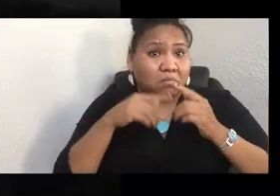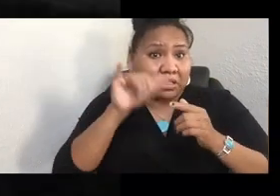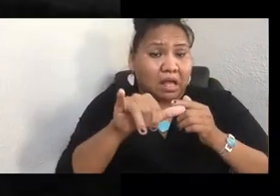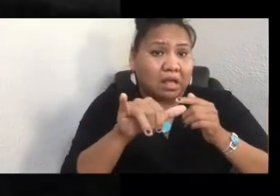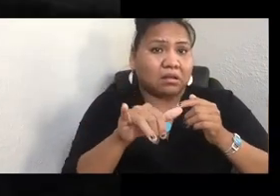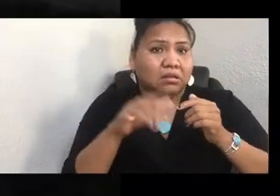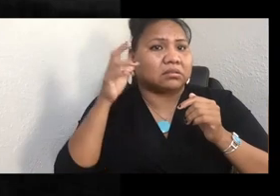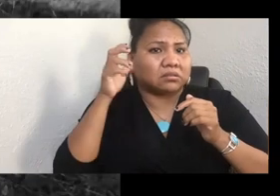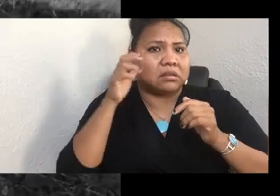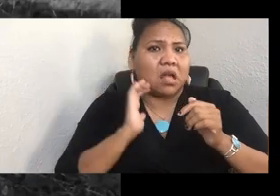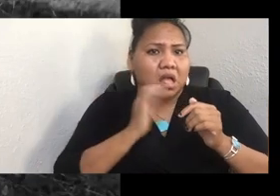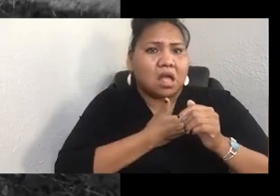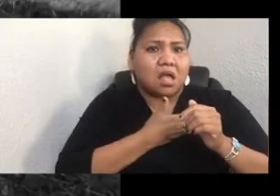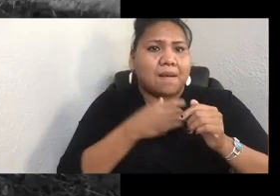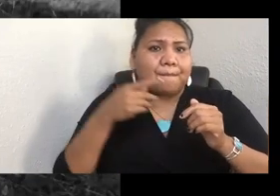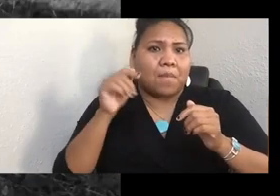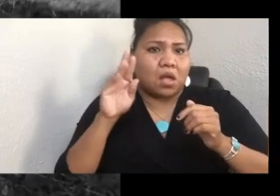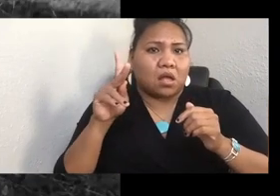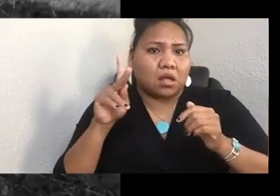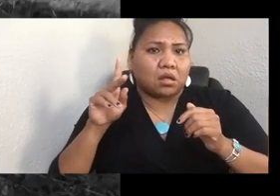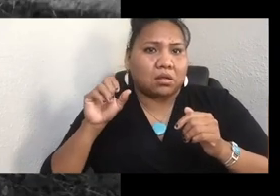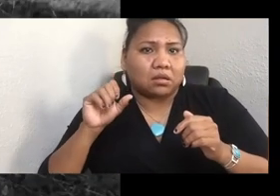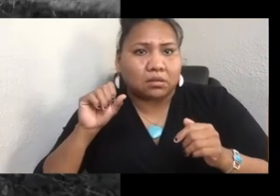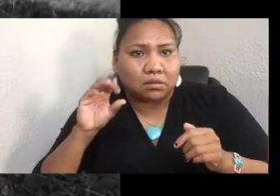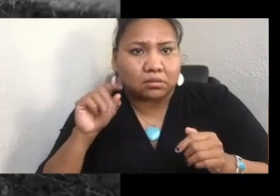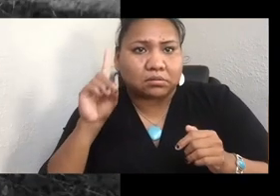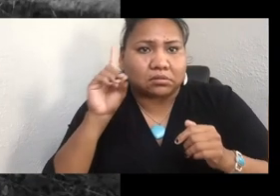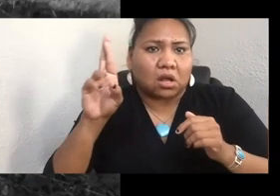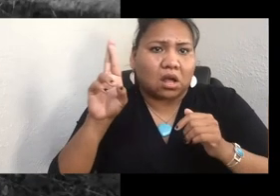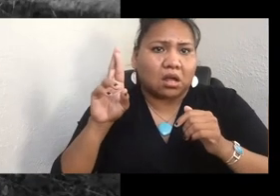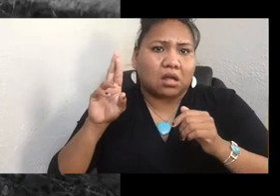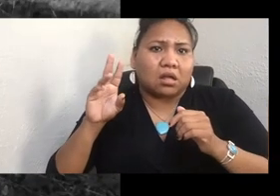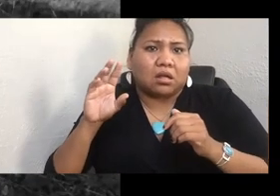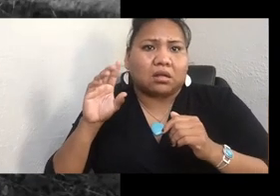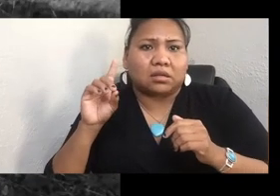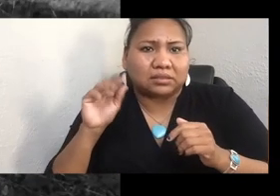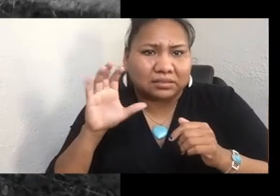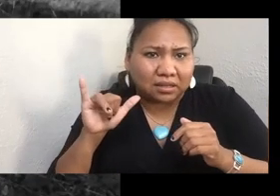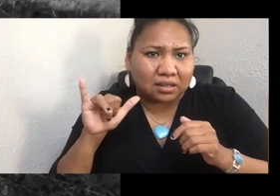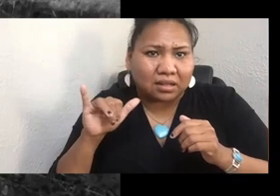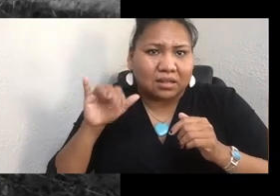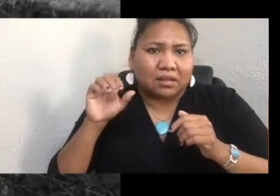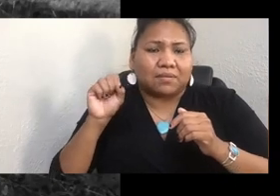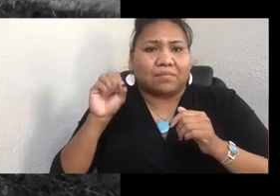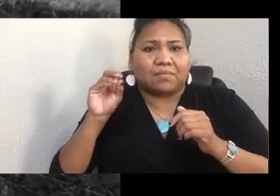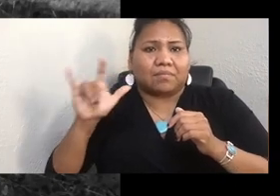Dr. Desi Small Rodriguez is the co-host of that podcast. She's dope. She's a social scientist.